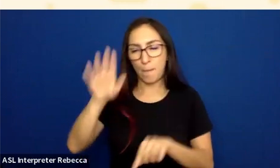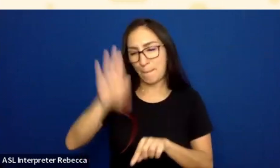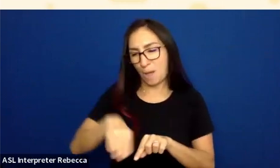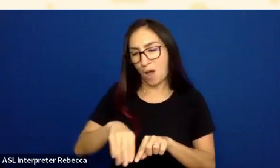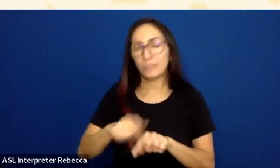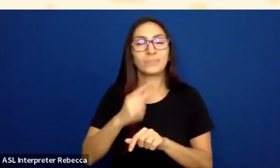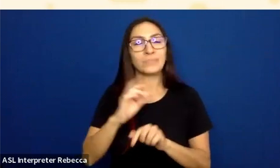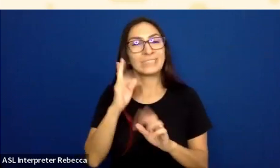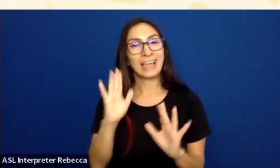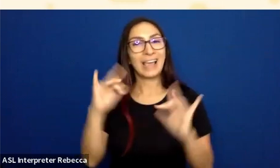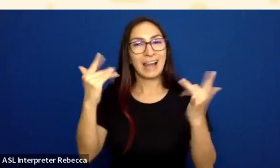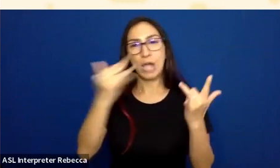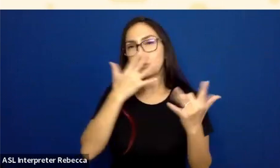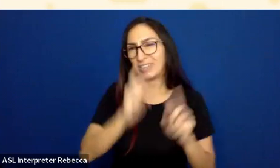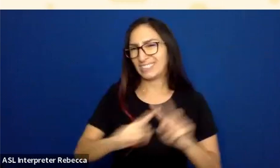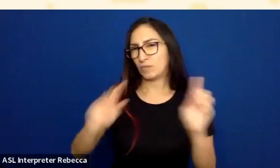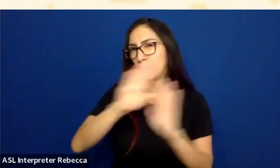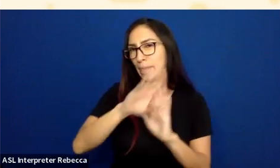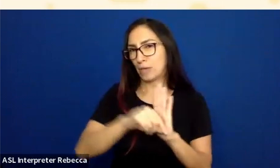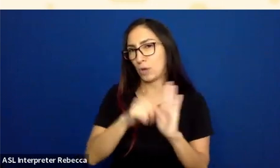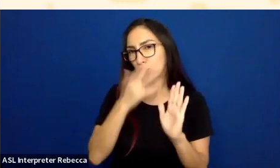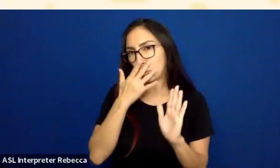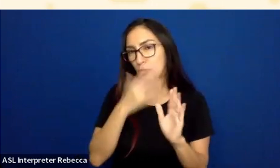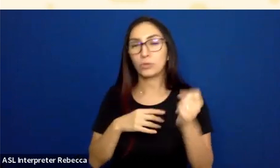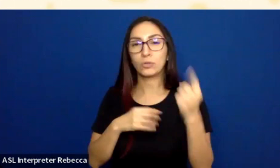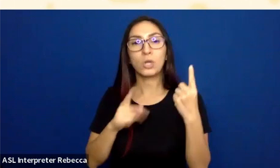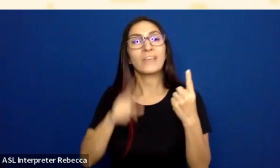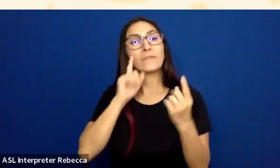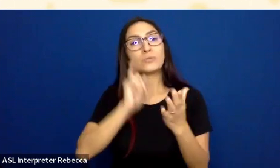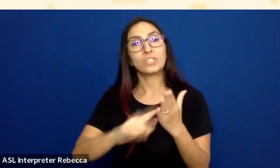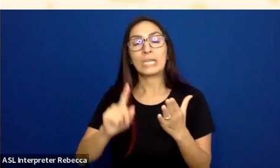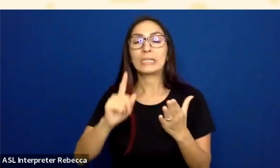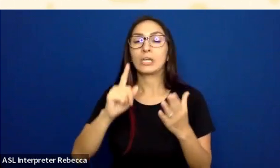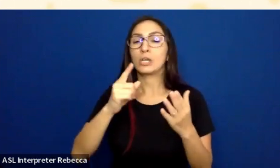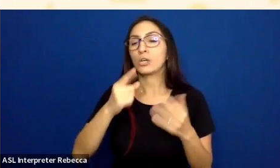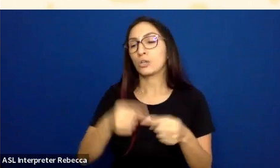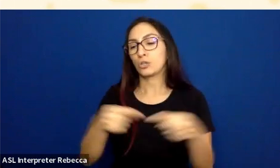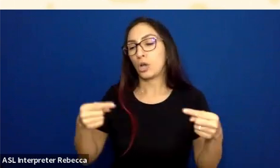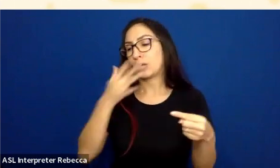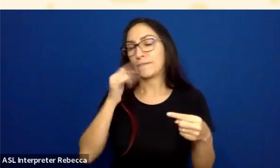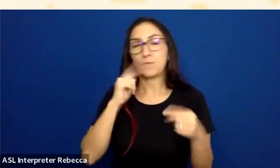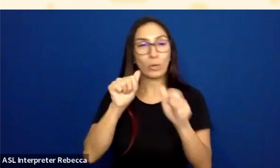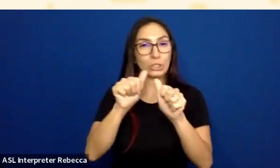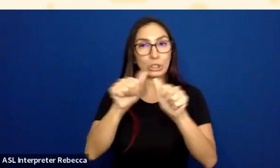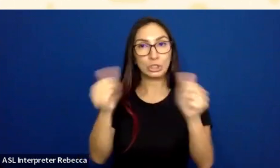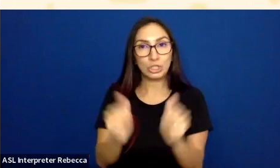When it comes to testing contrast of shapes, it's not always just two colors.